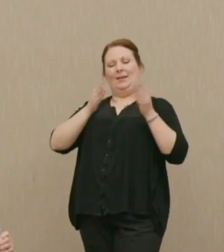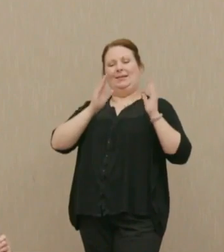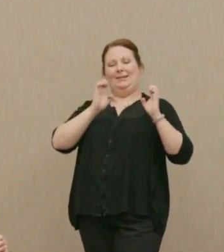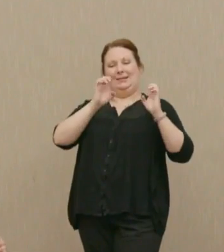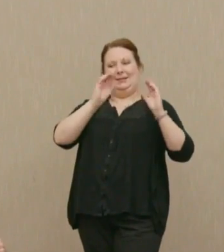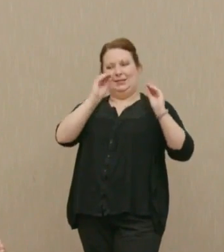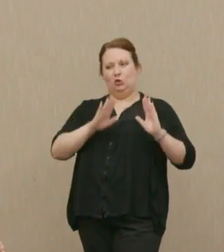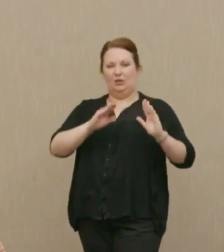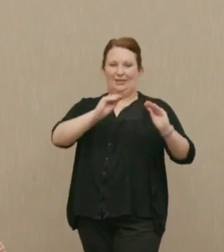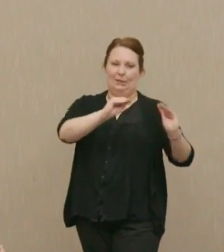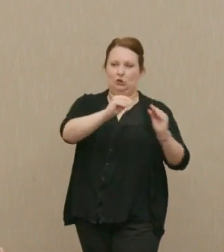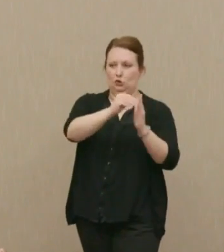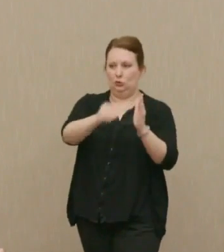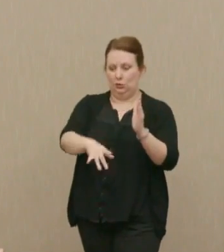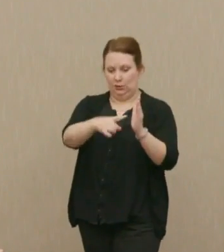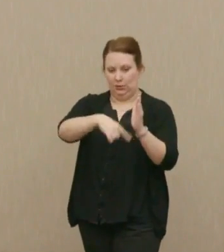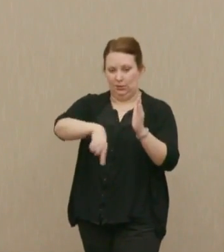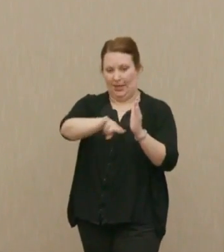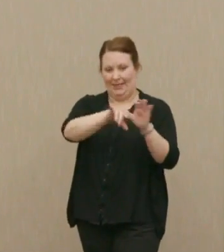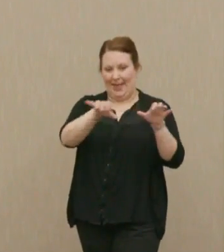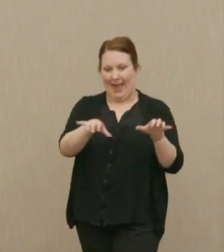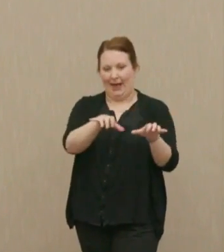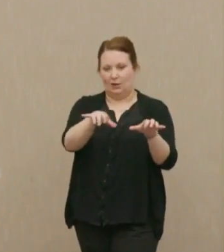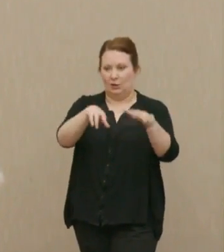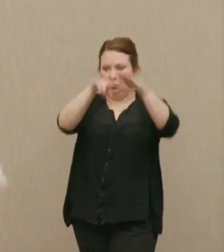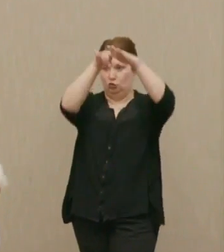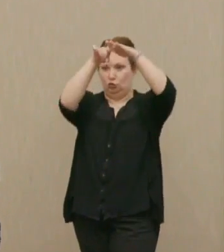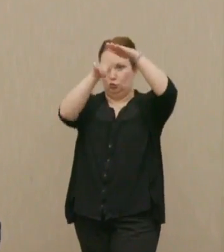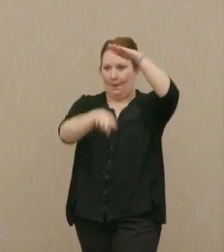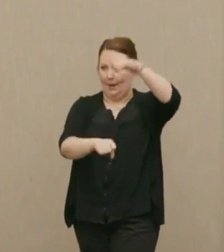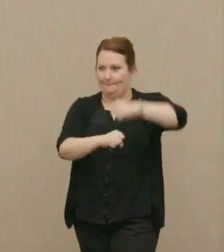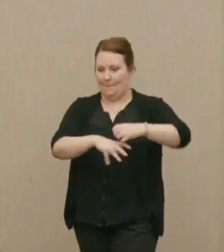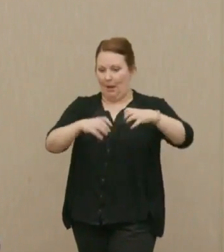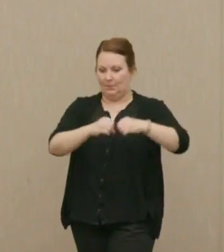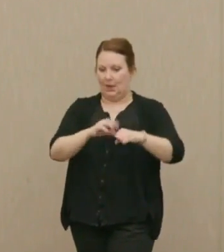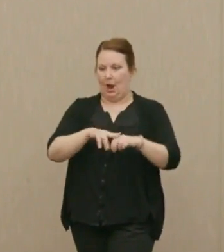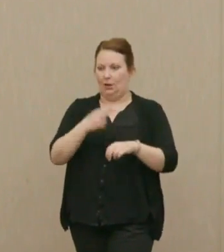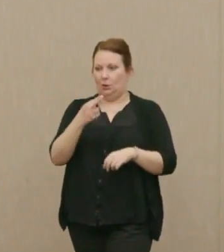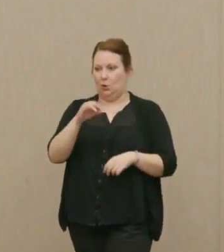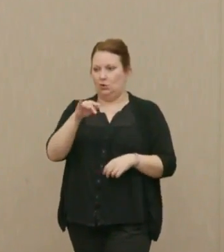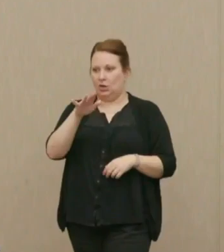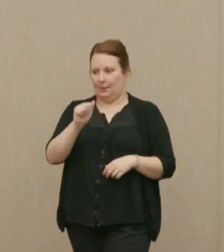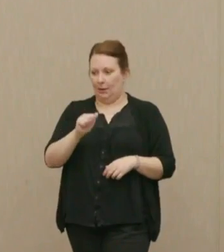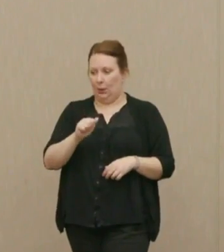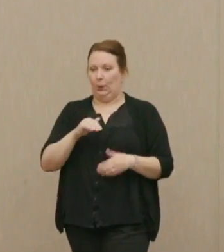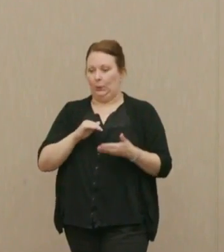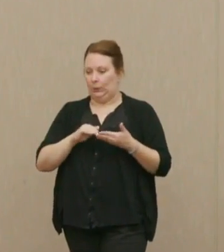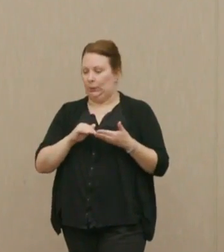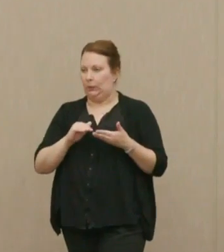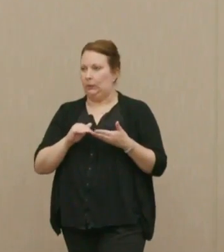teach to their students the act of dropping of the bombs on Hiroshima and Nagasaki? Dr. Ellsberg: Excuse me.